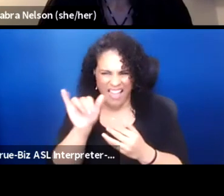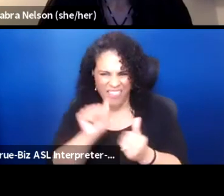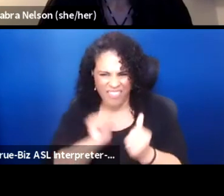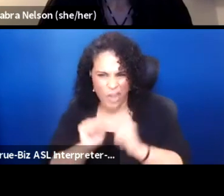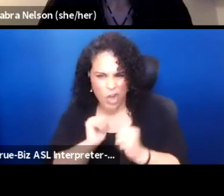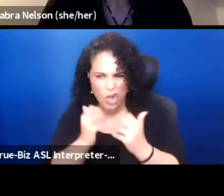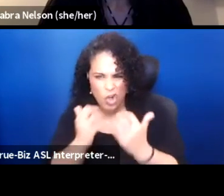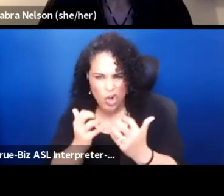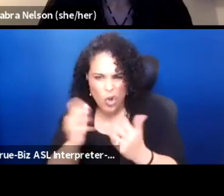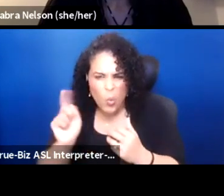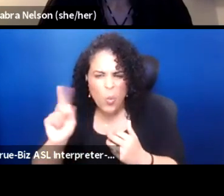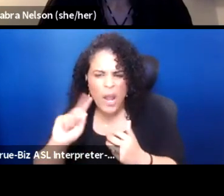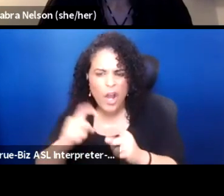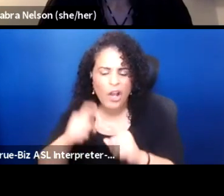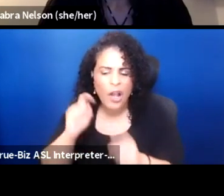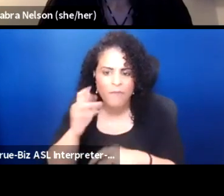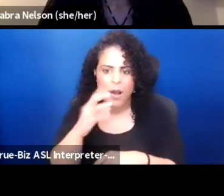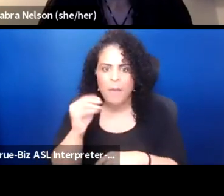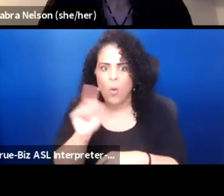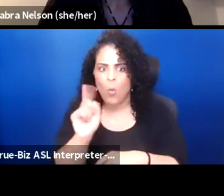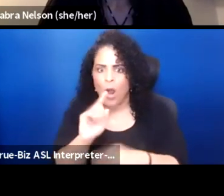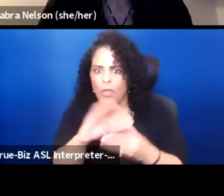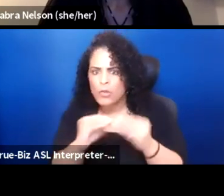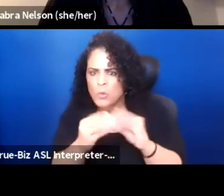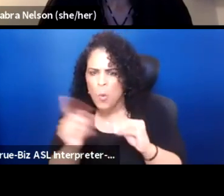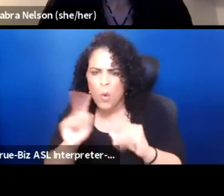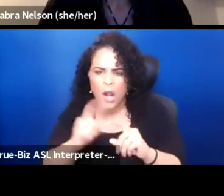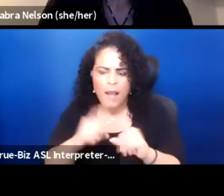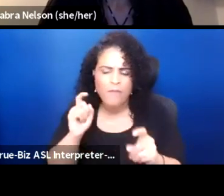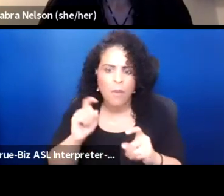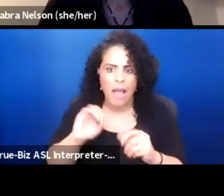and where these stories are coming from and how they're passed on.